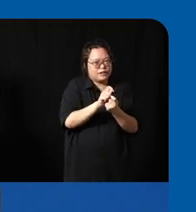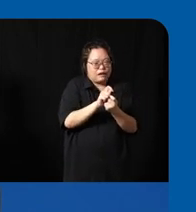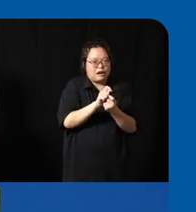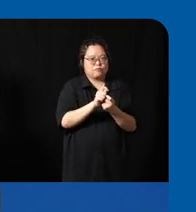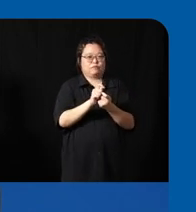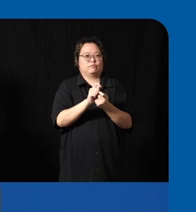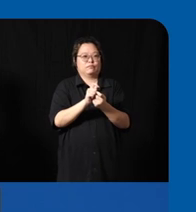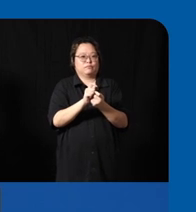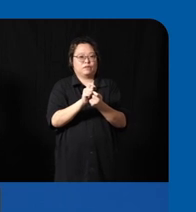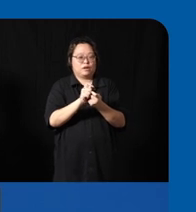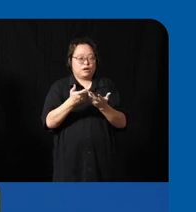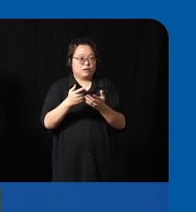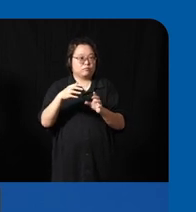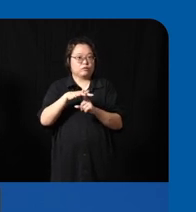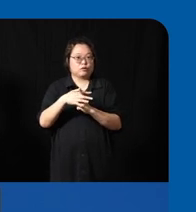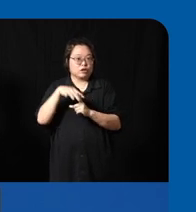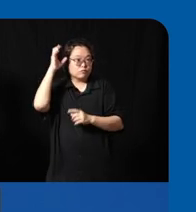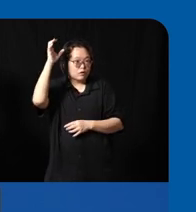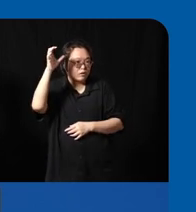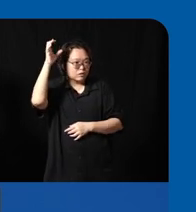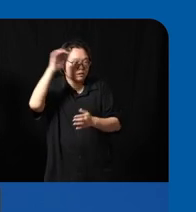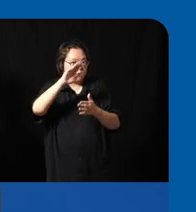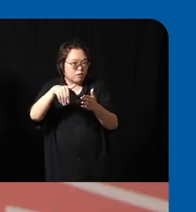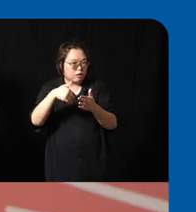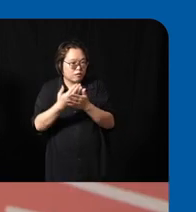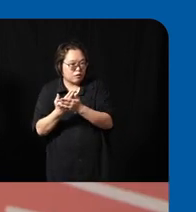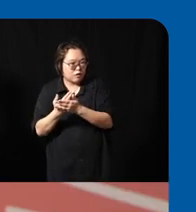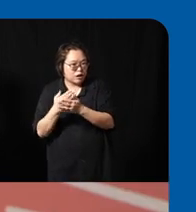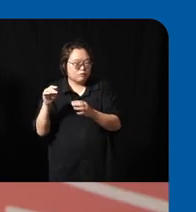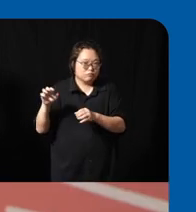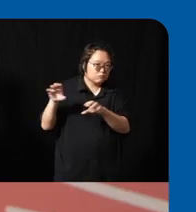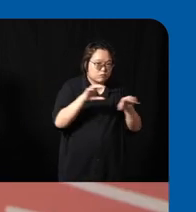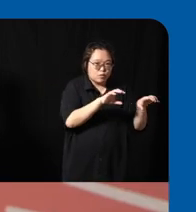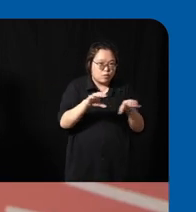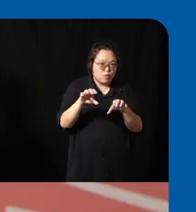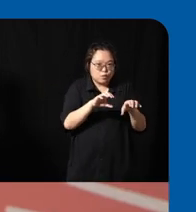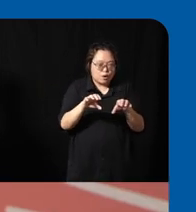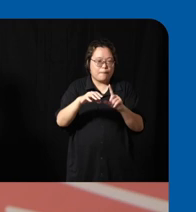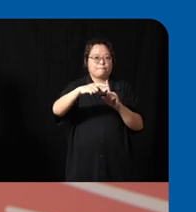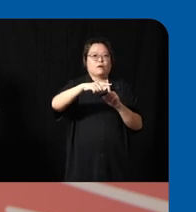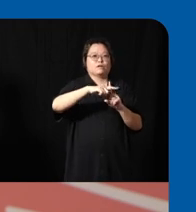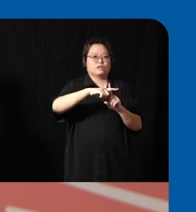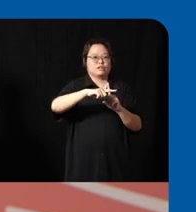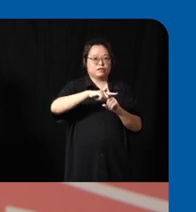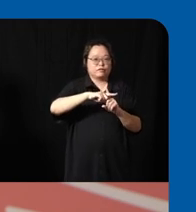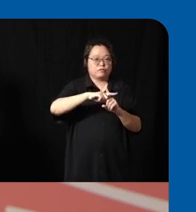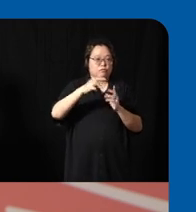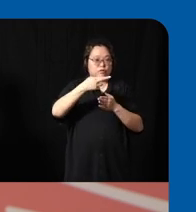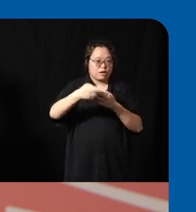be run initial positive results can be identified uh and then you know people are rewarded with the